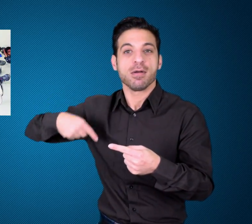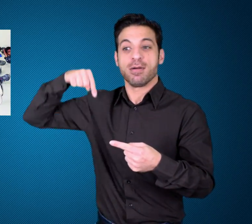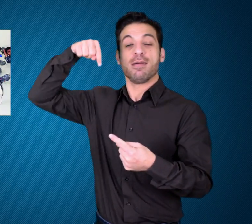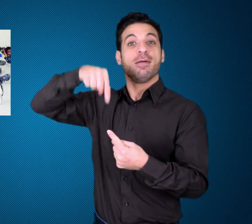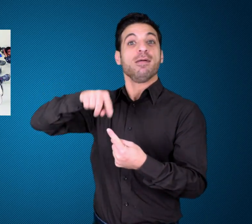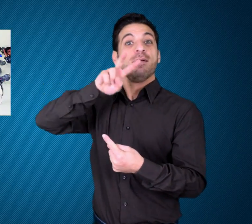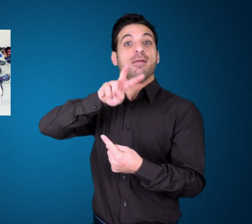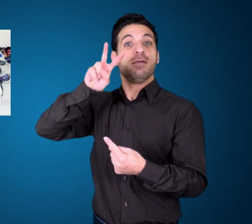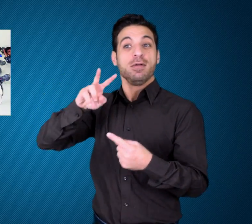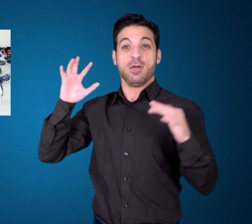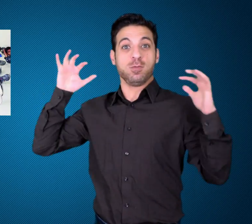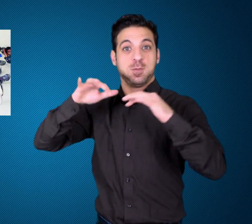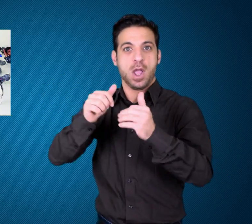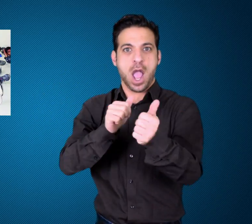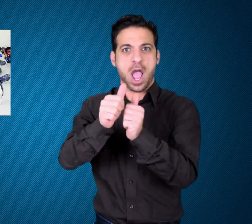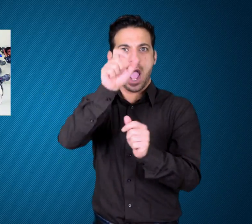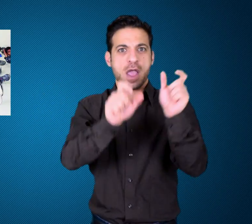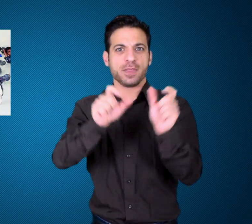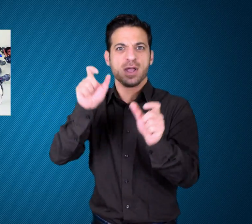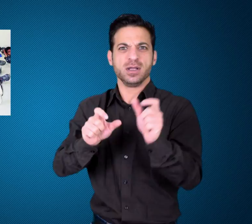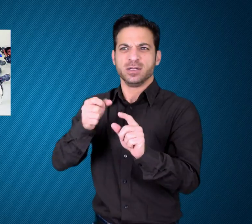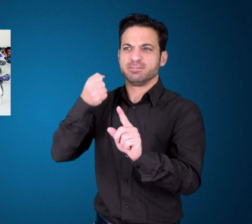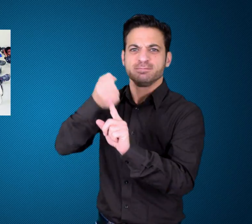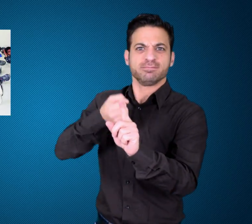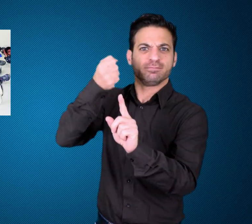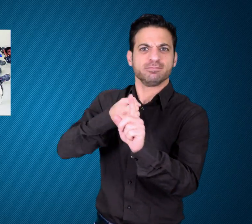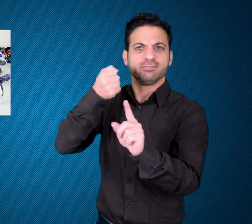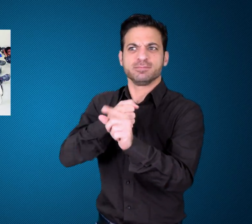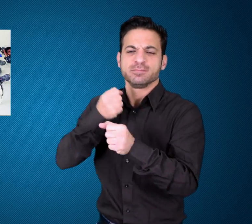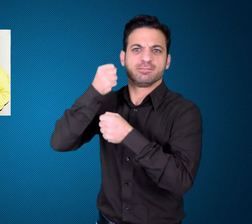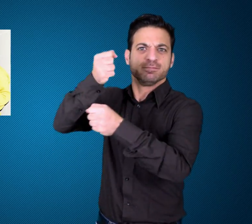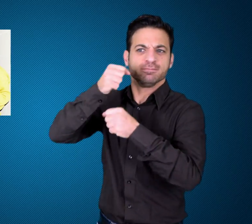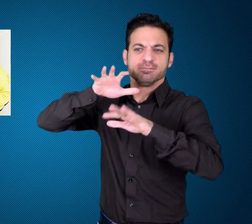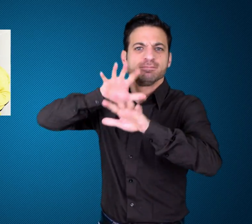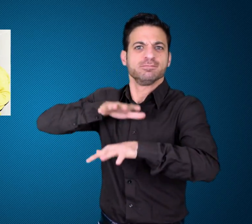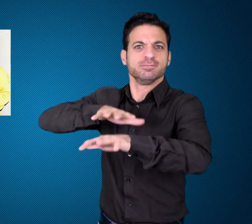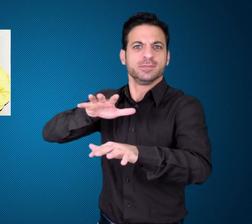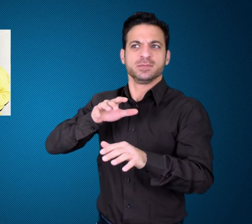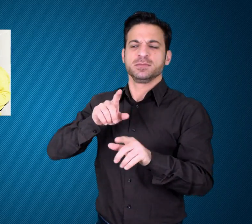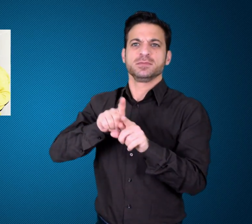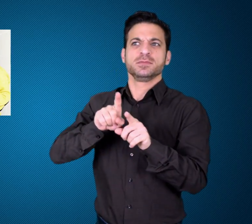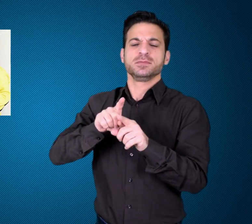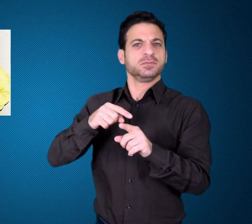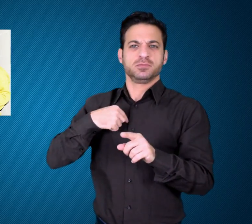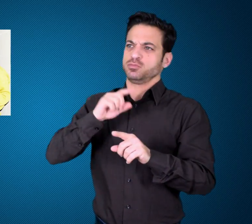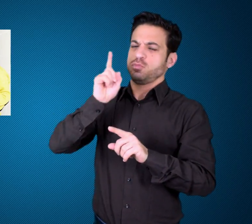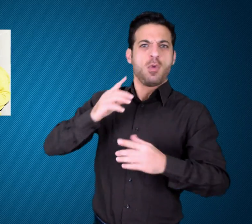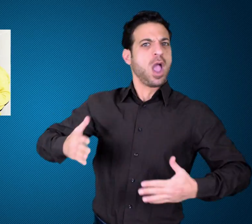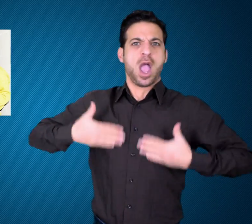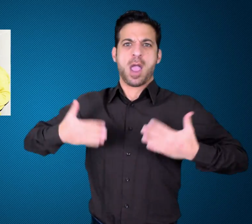strives to be a world-class sports